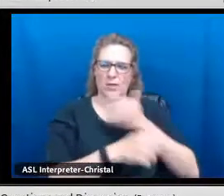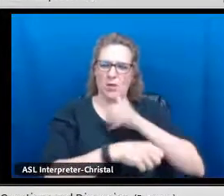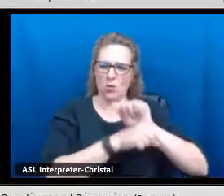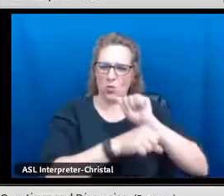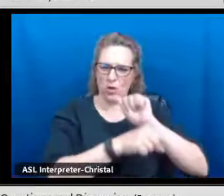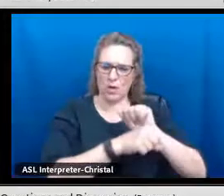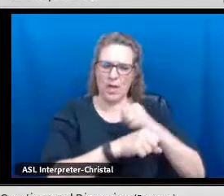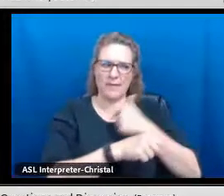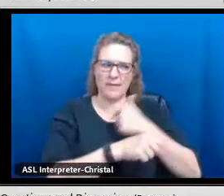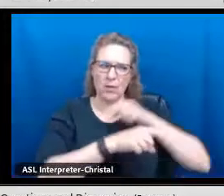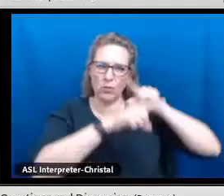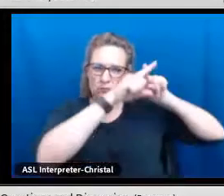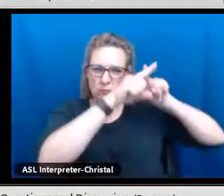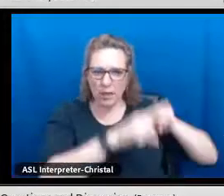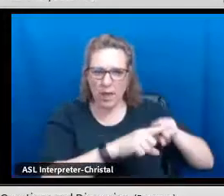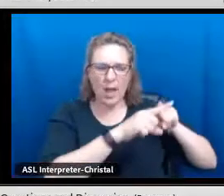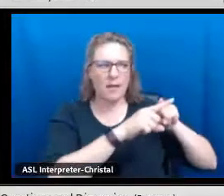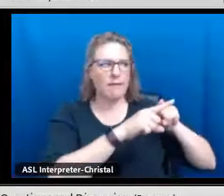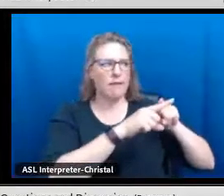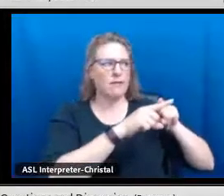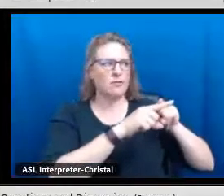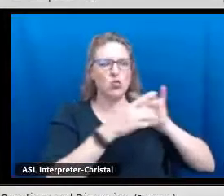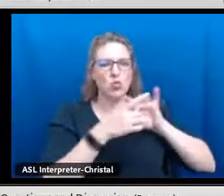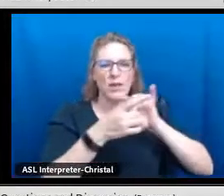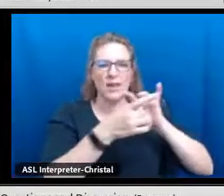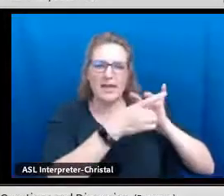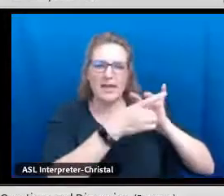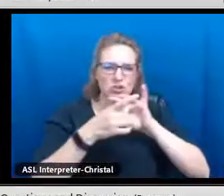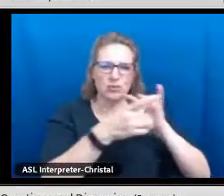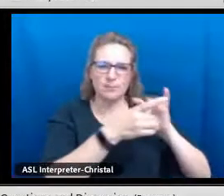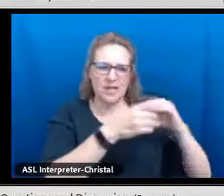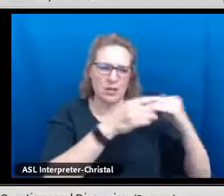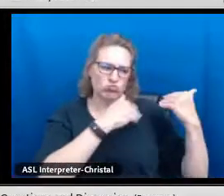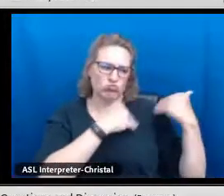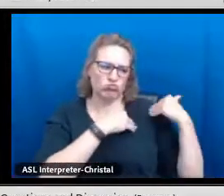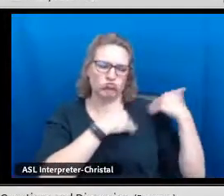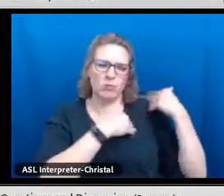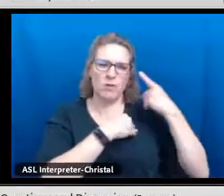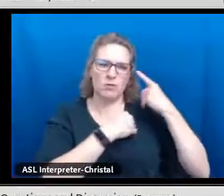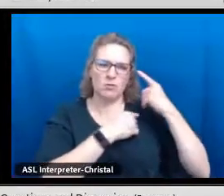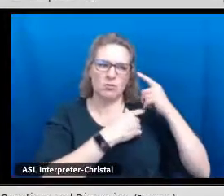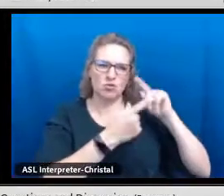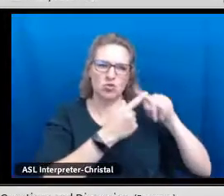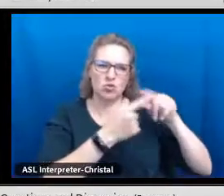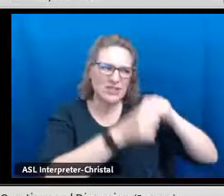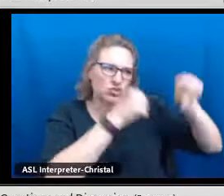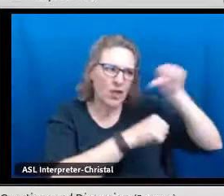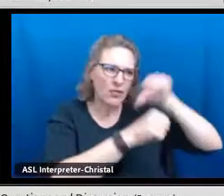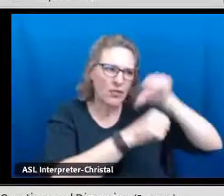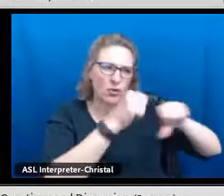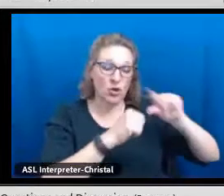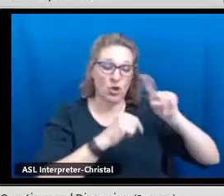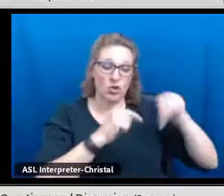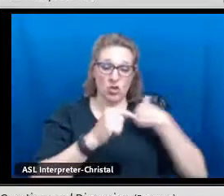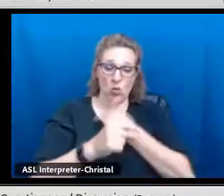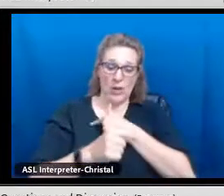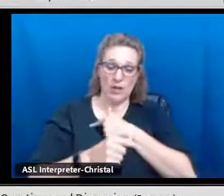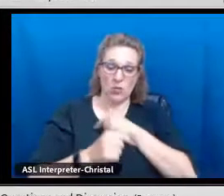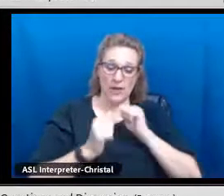belonging in the work that we are doing and that we rely on the value of relationships